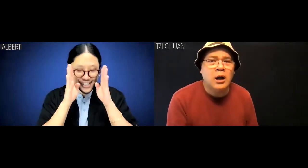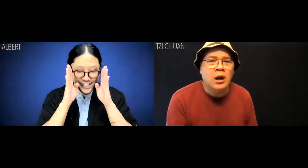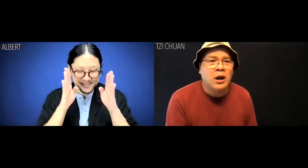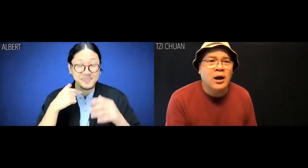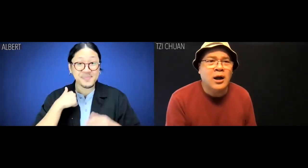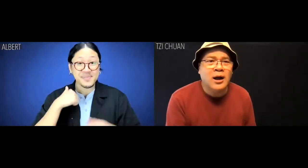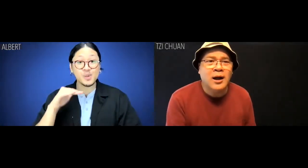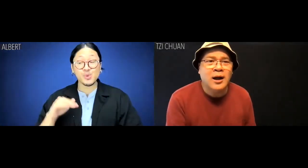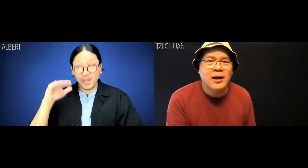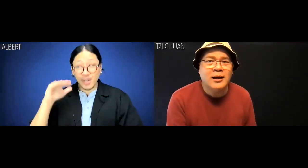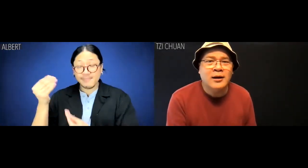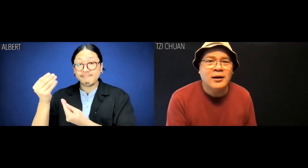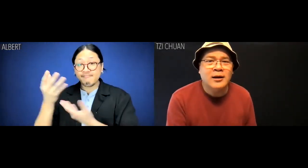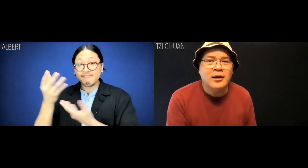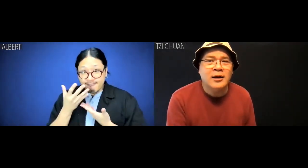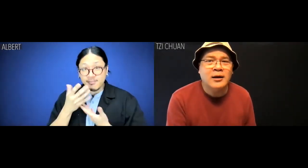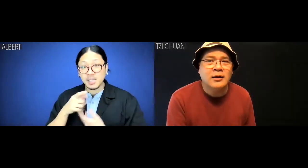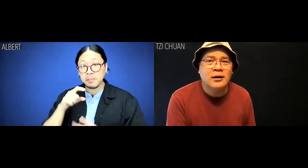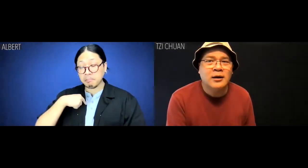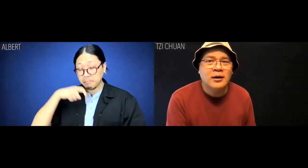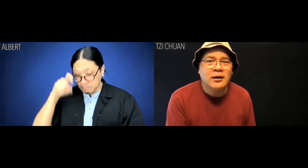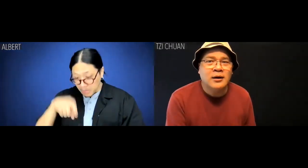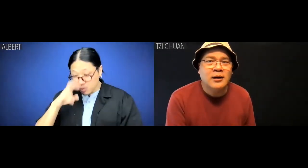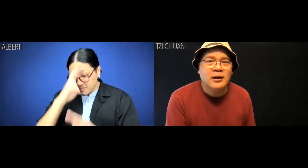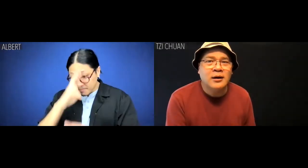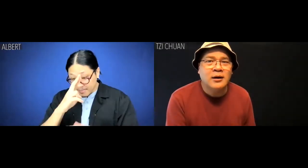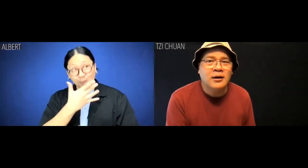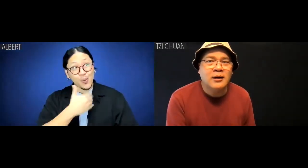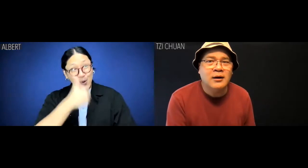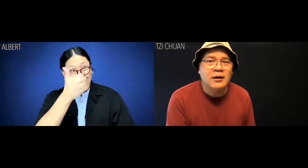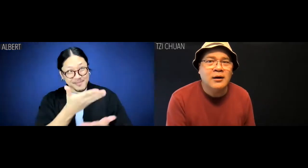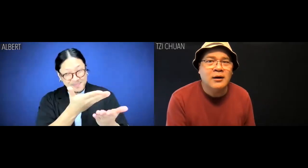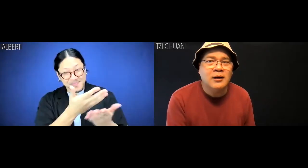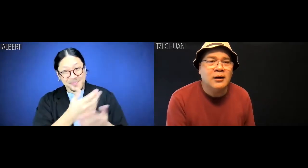Albert: Listen, I was raised to respect my elders,